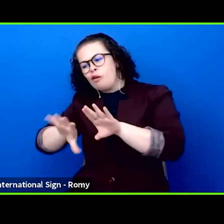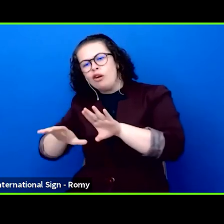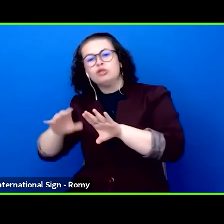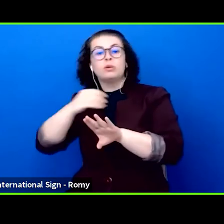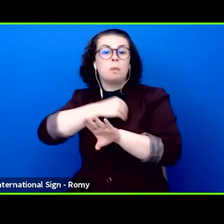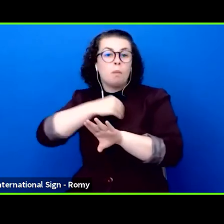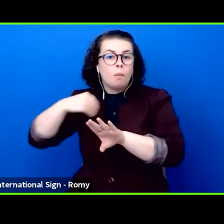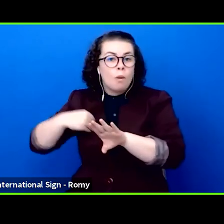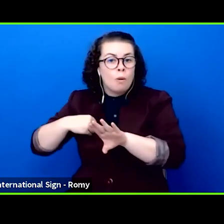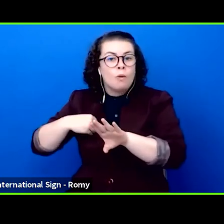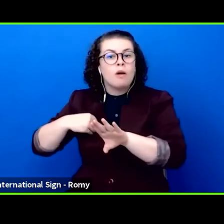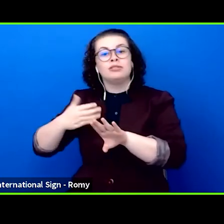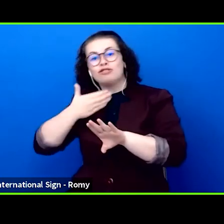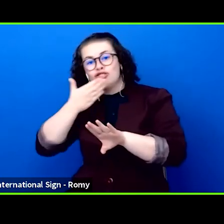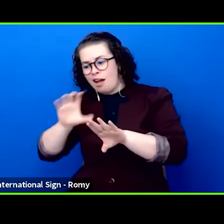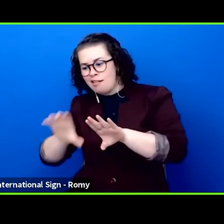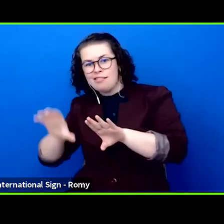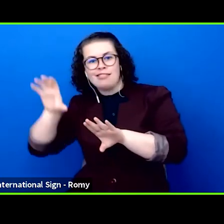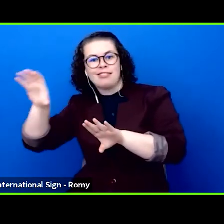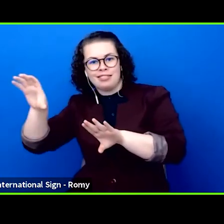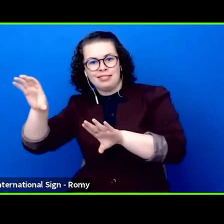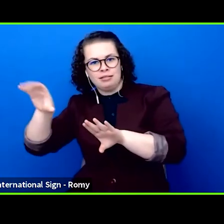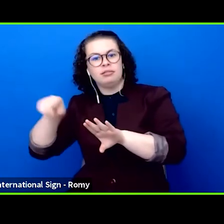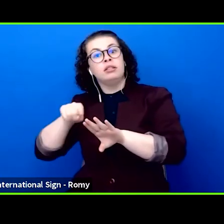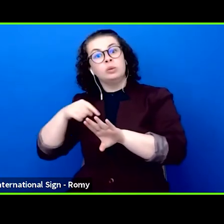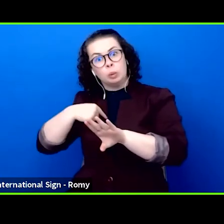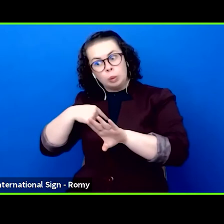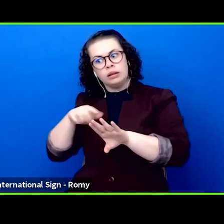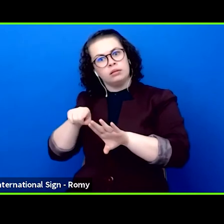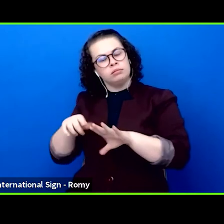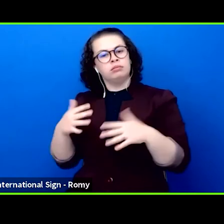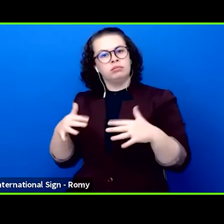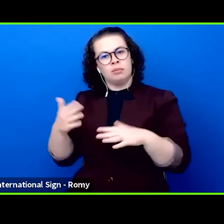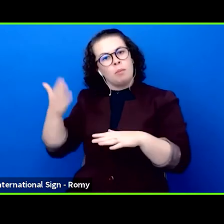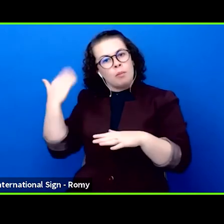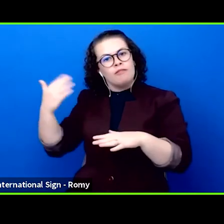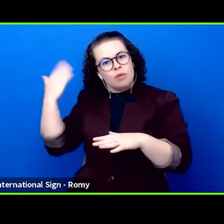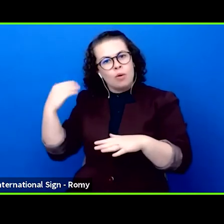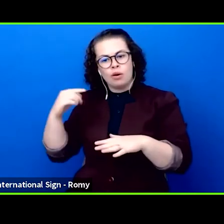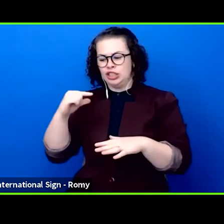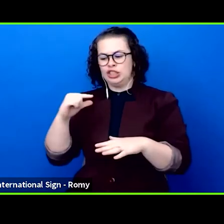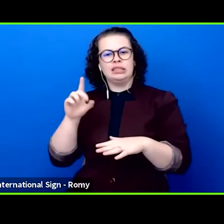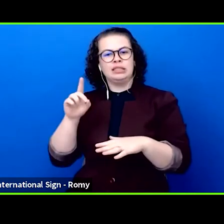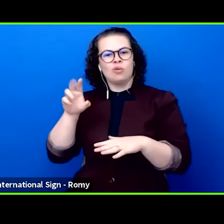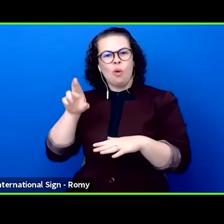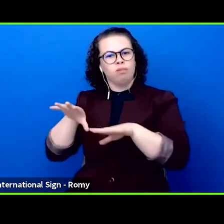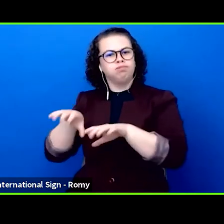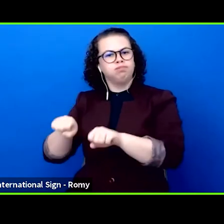in a region located on the territory of the former GDR, Dresden is an important place